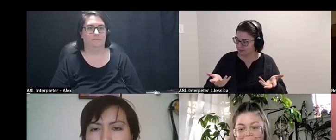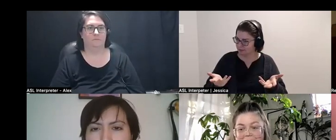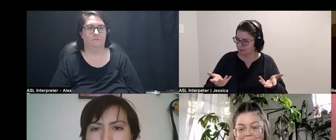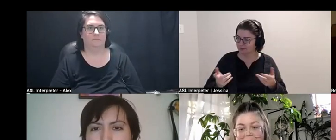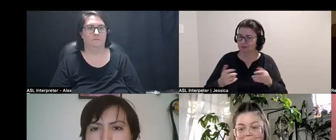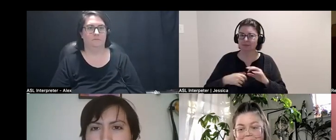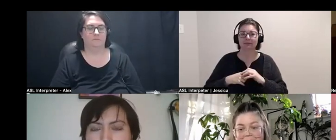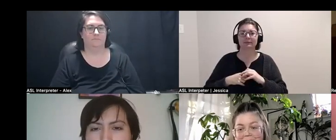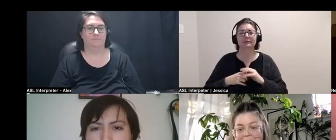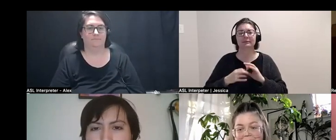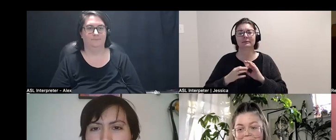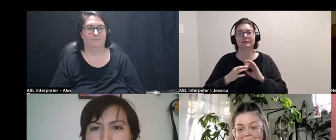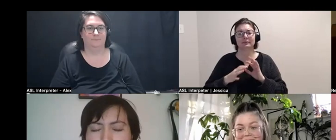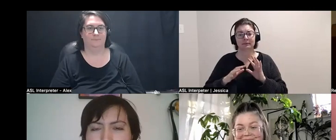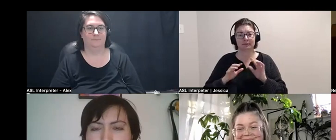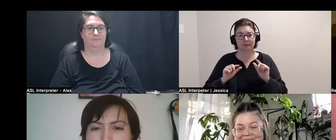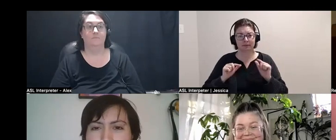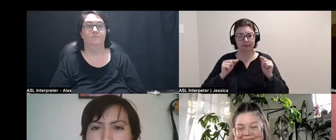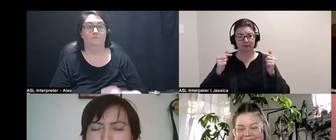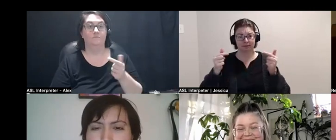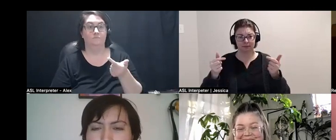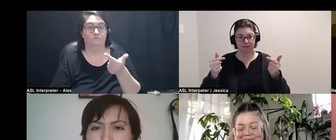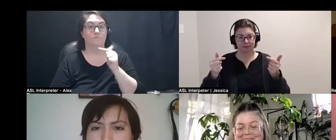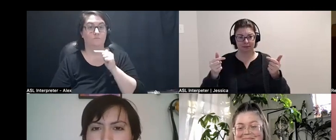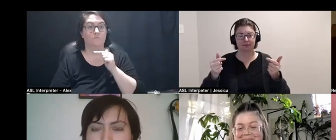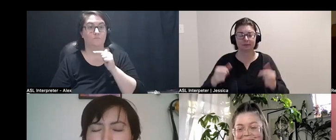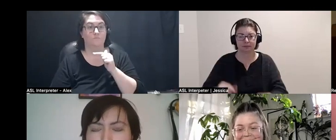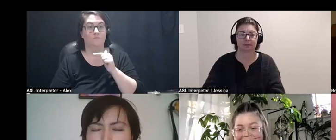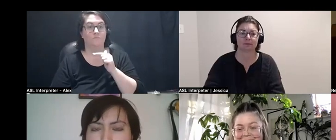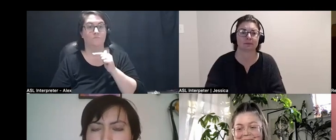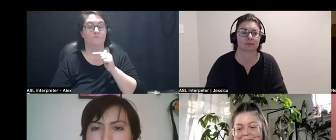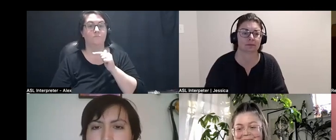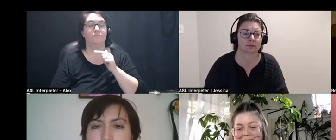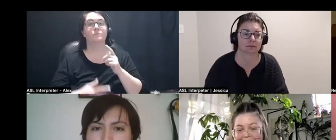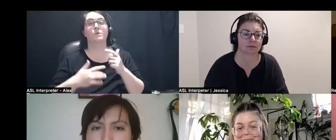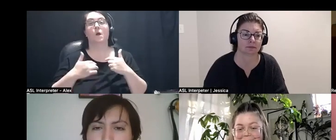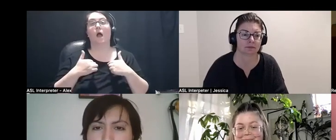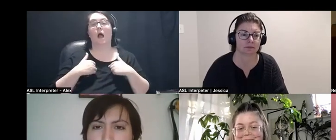So, I've also been in my home, but I don't think of it as being stuck.